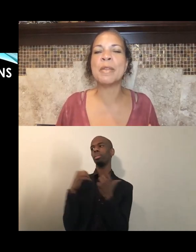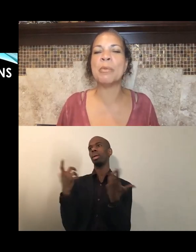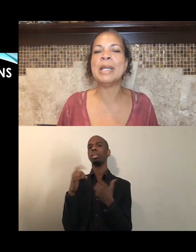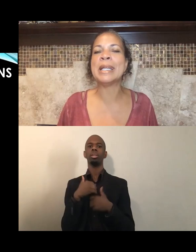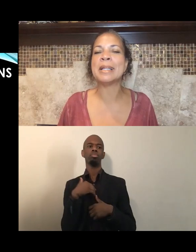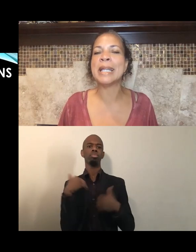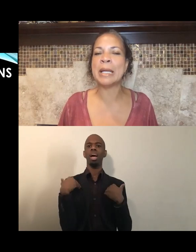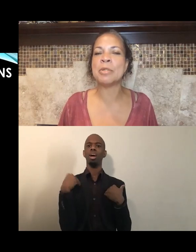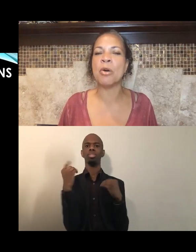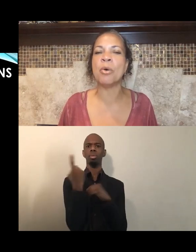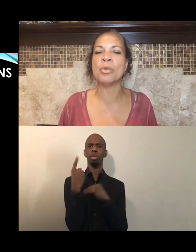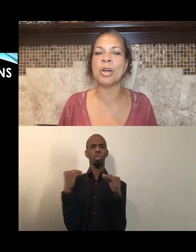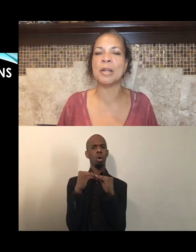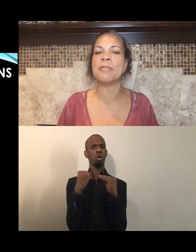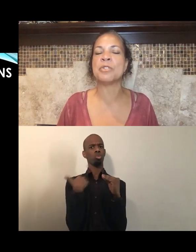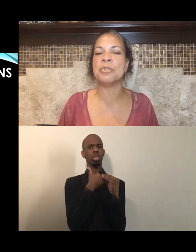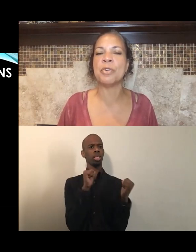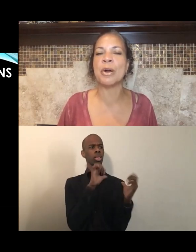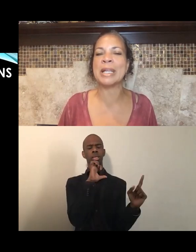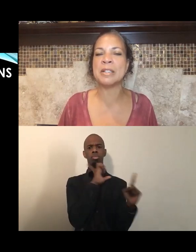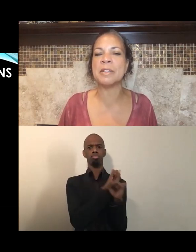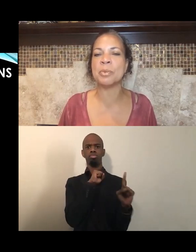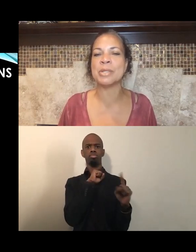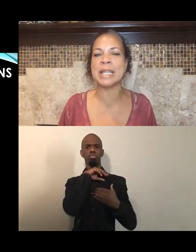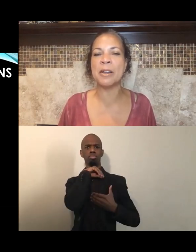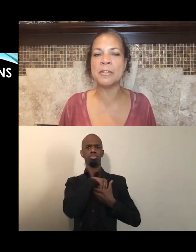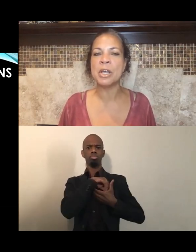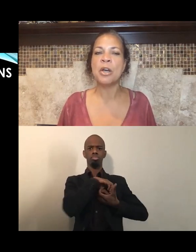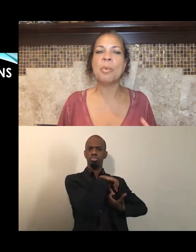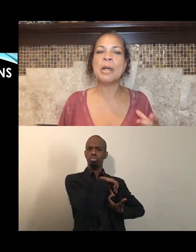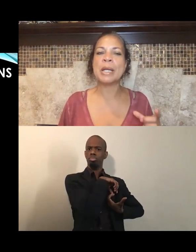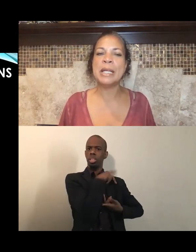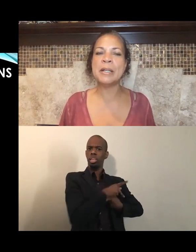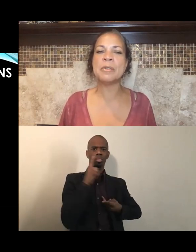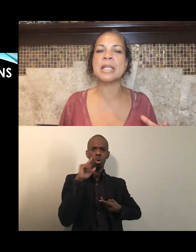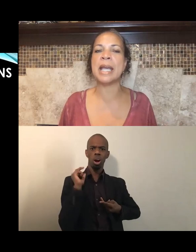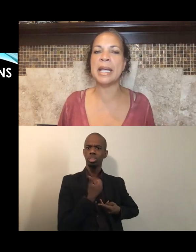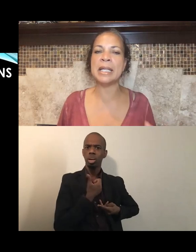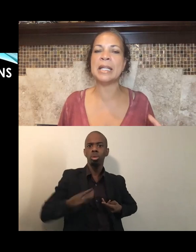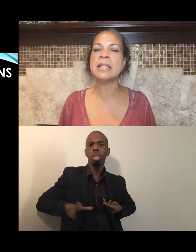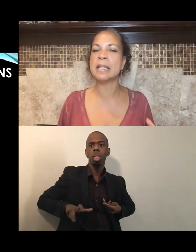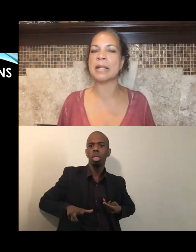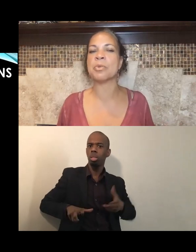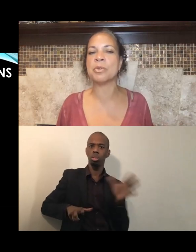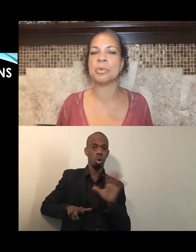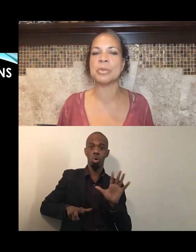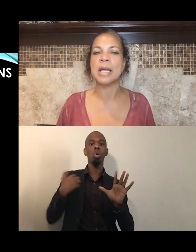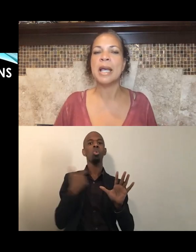that we can claim to hold on to for our individual selves. We are here to gain intellectual tools,